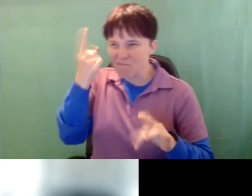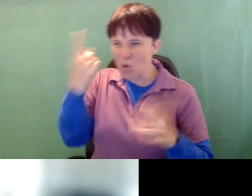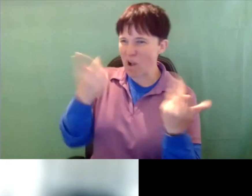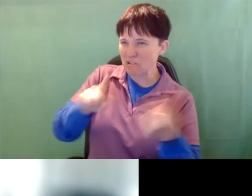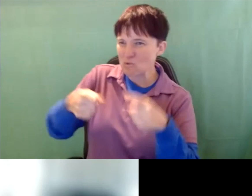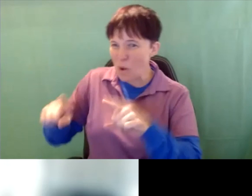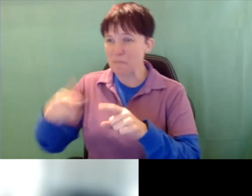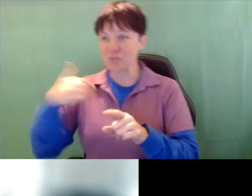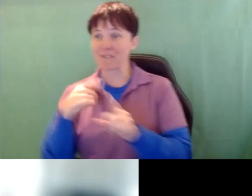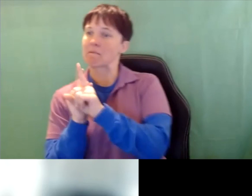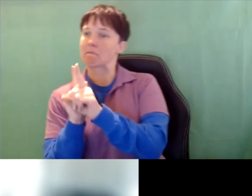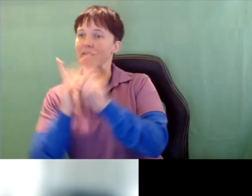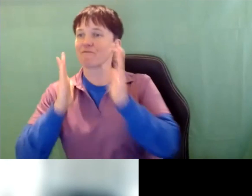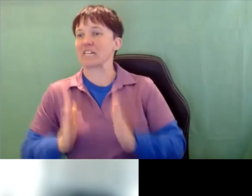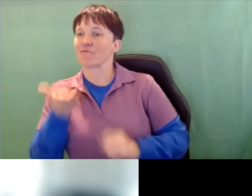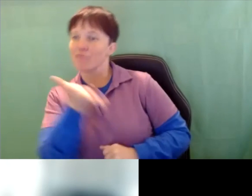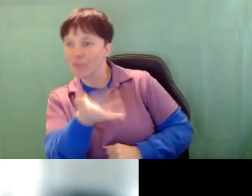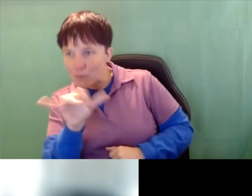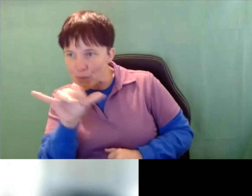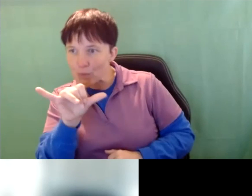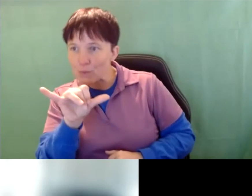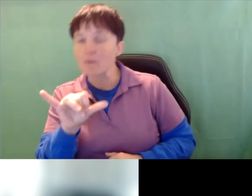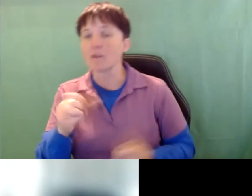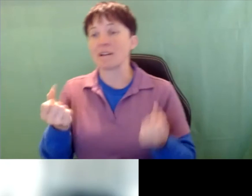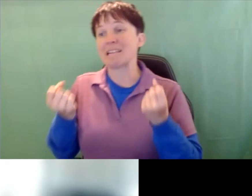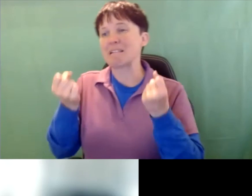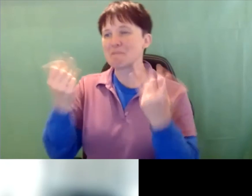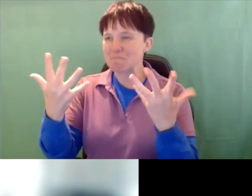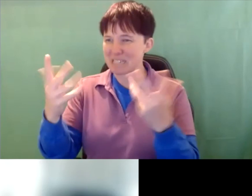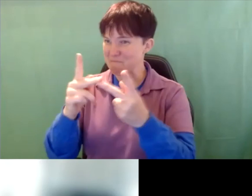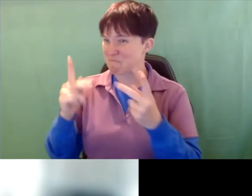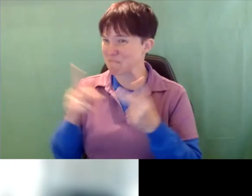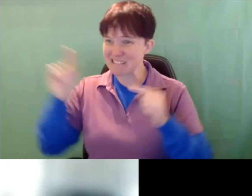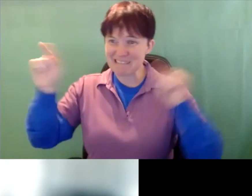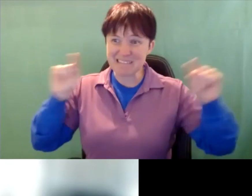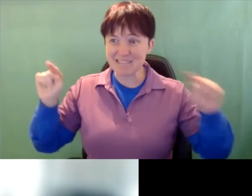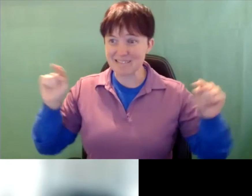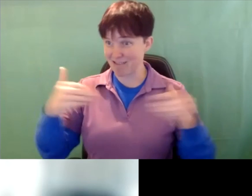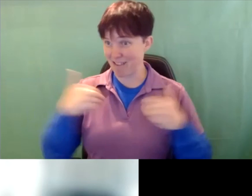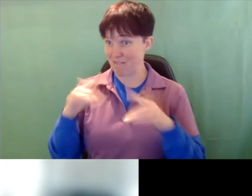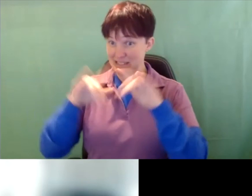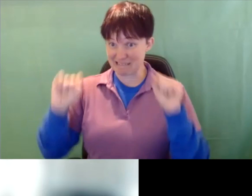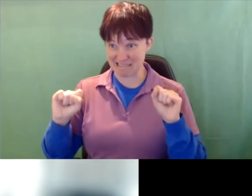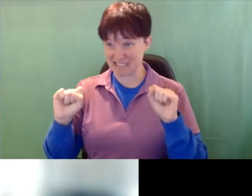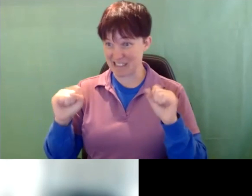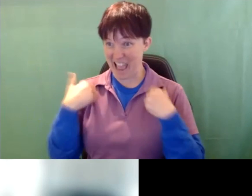to have the intervener there. You know there's many places still where there's a system but there's no intervener. So the